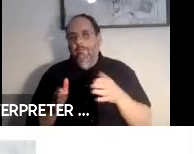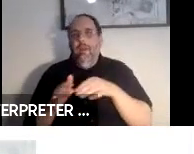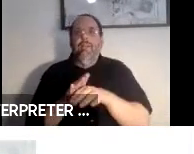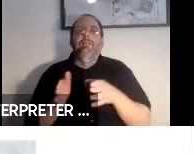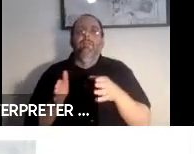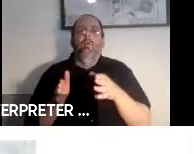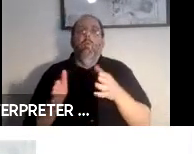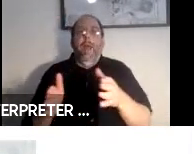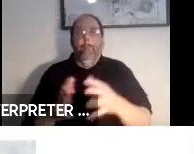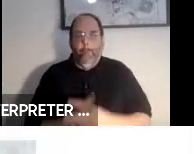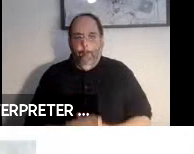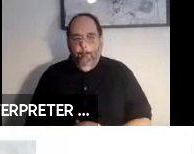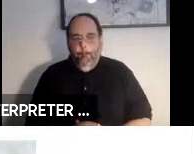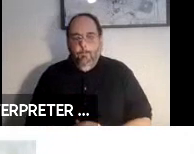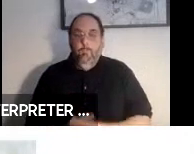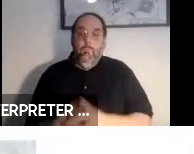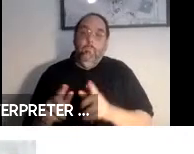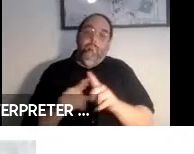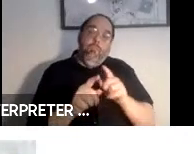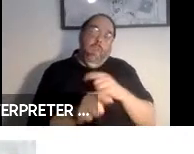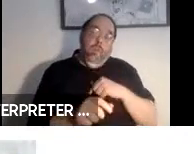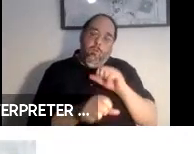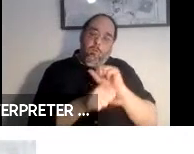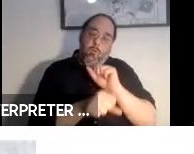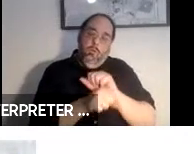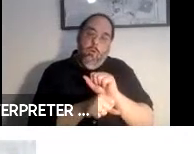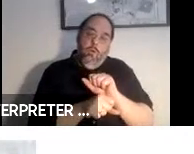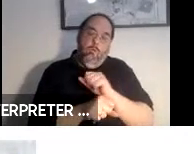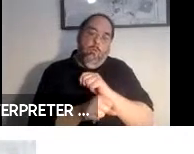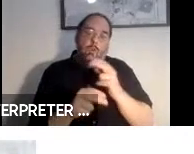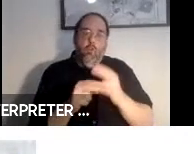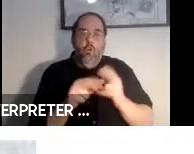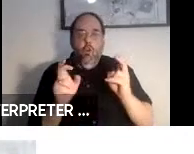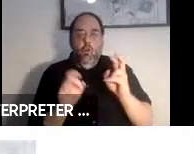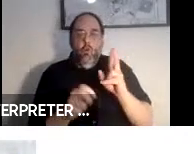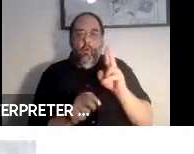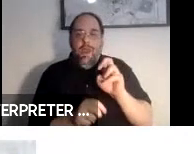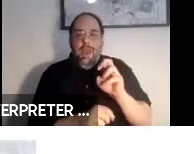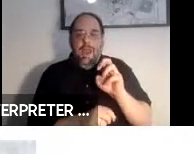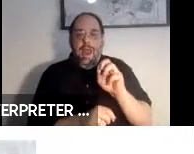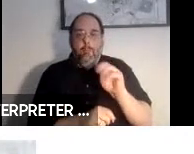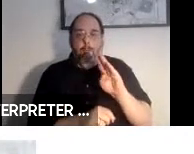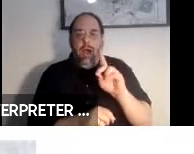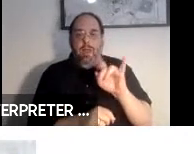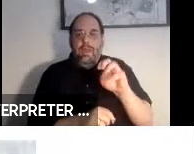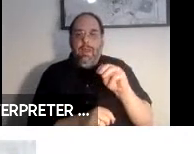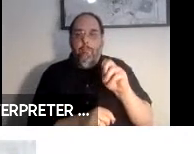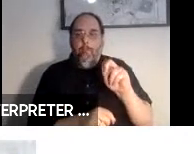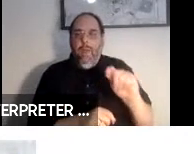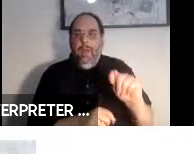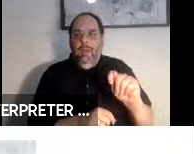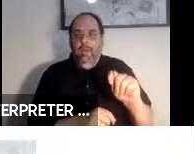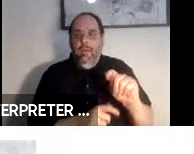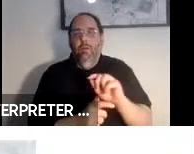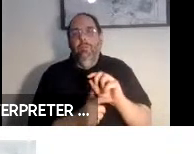We also have done some work on what we call re-embodiment or AI's that move from one thing